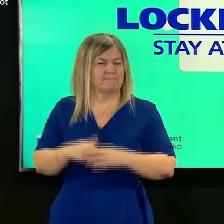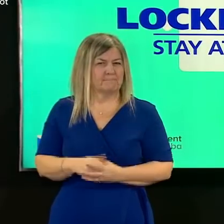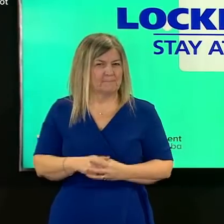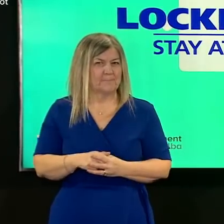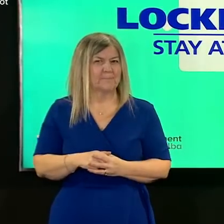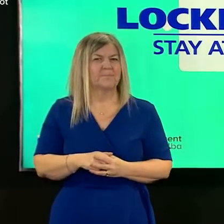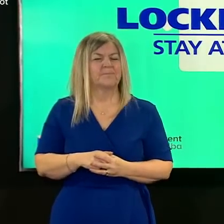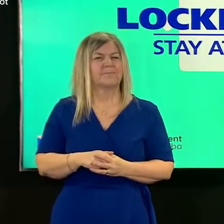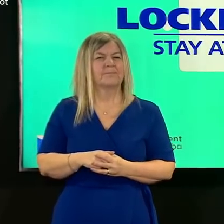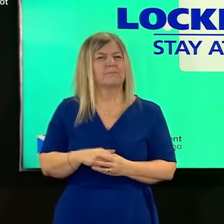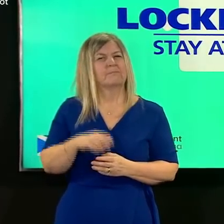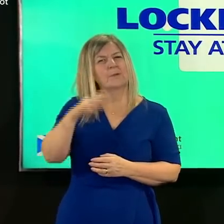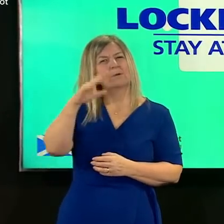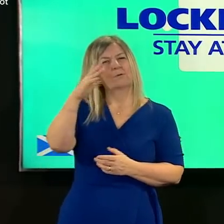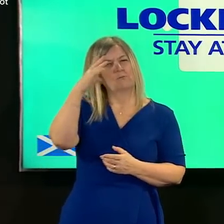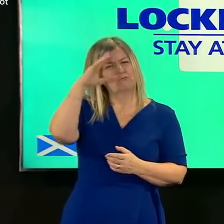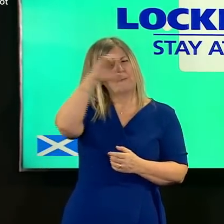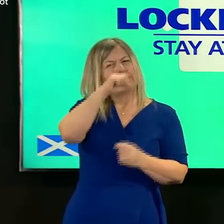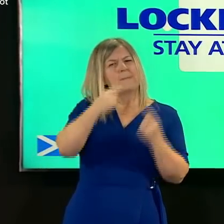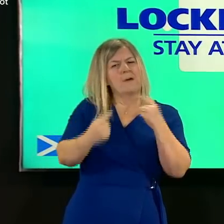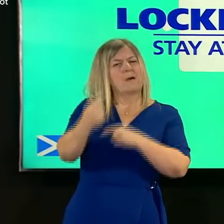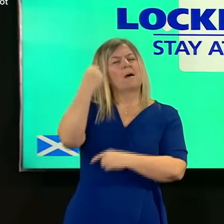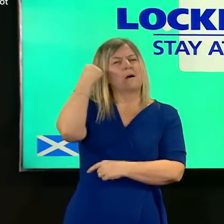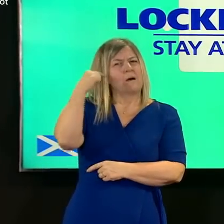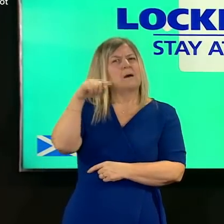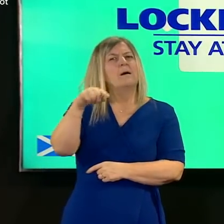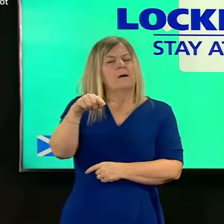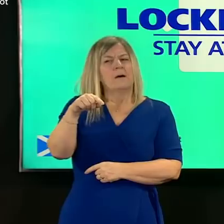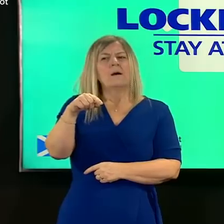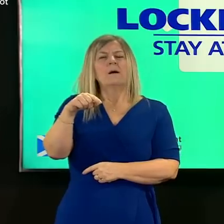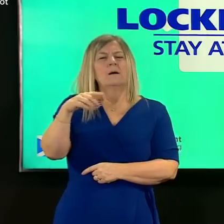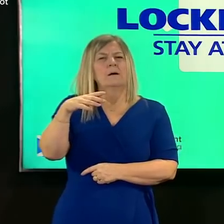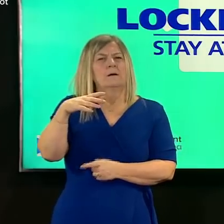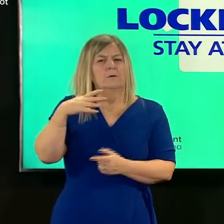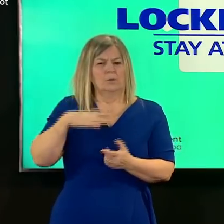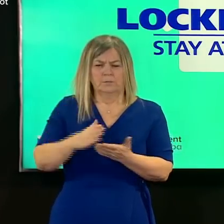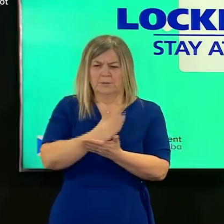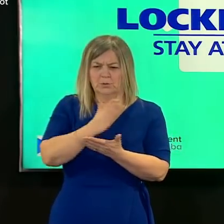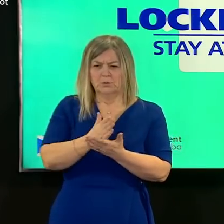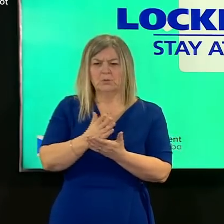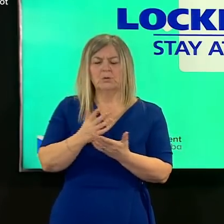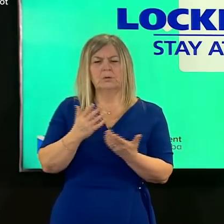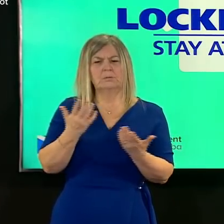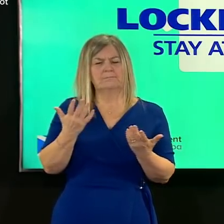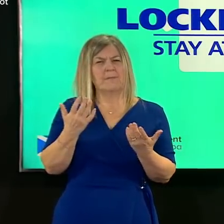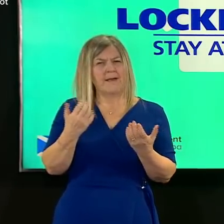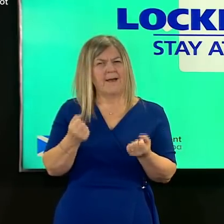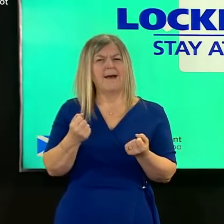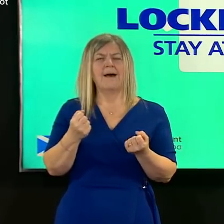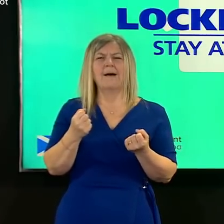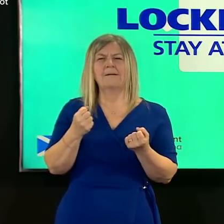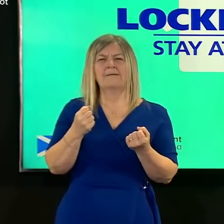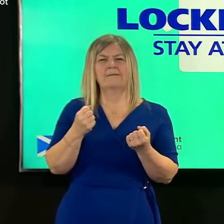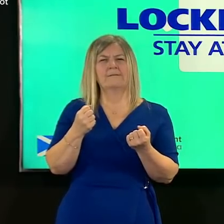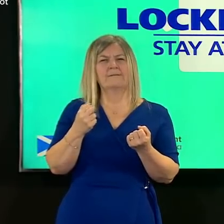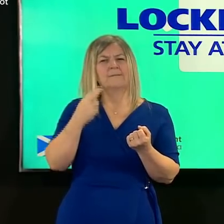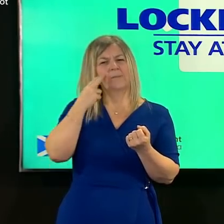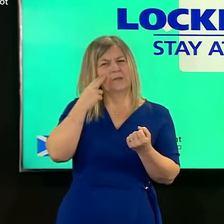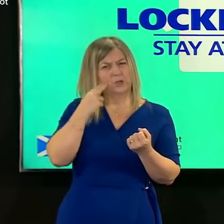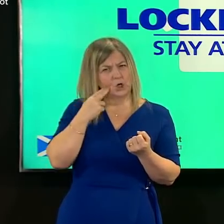ago we made sure that there was local nurse nurse director led director of public health